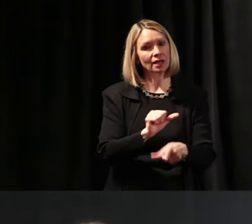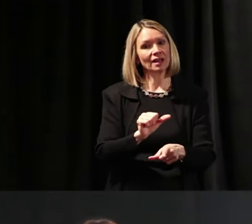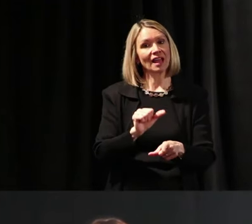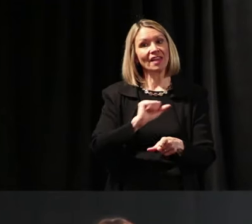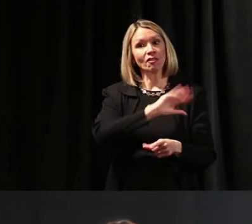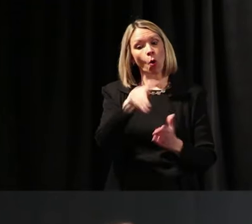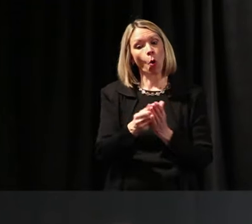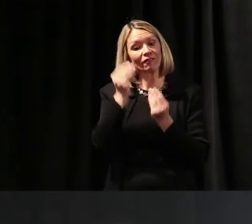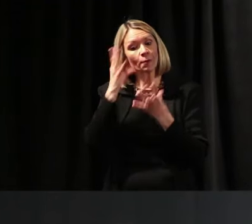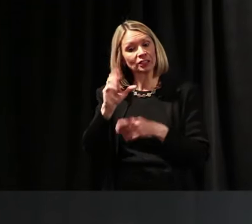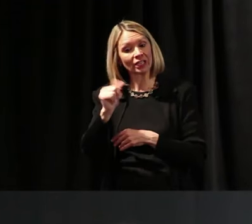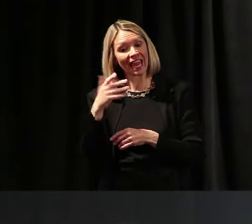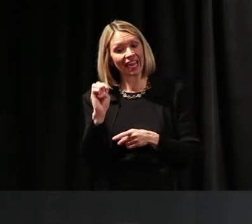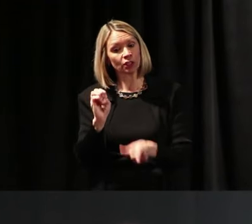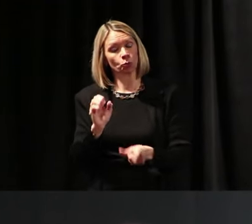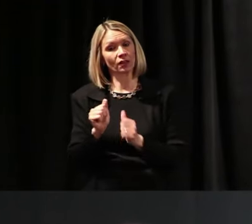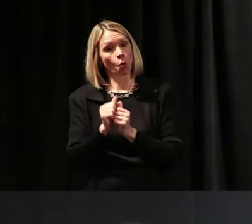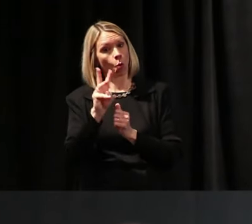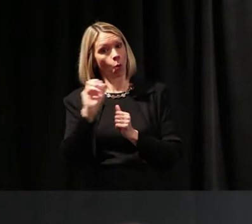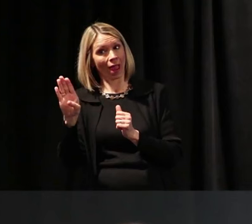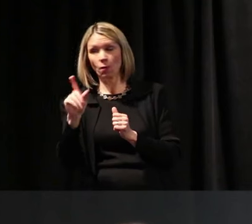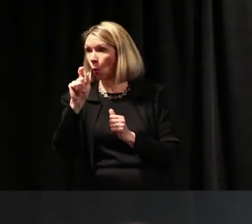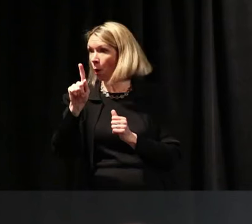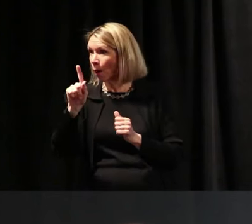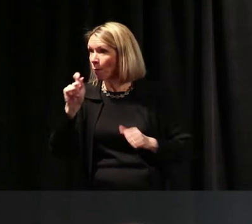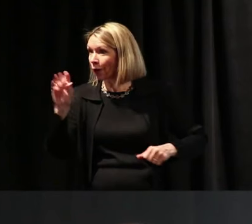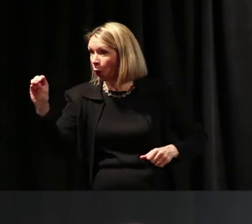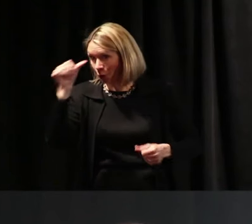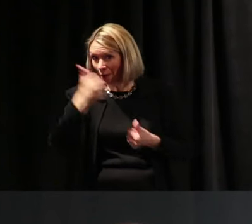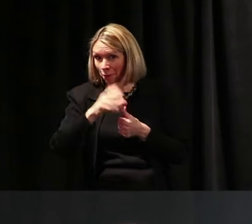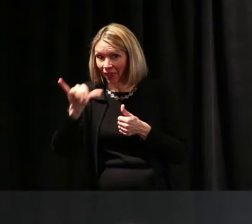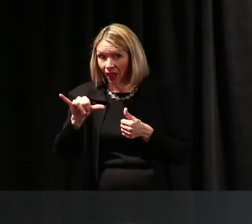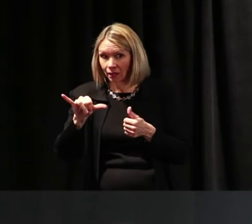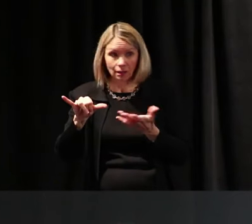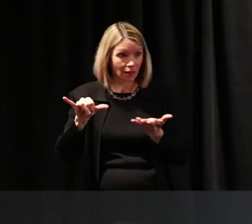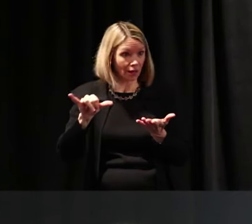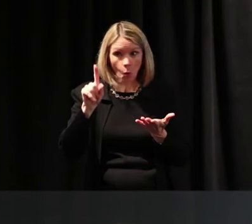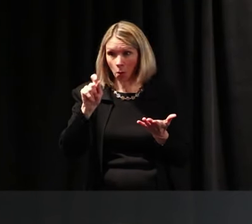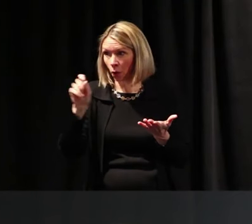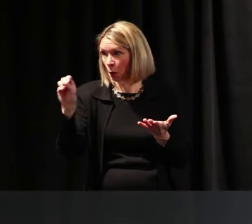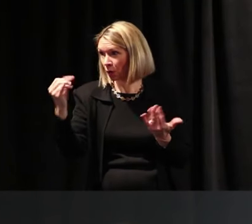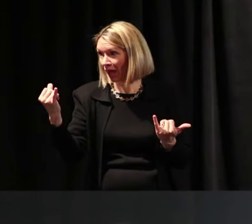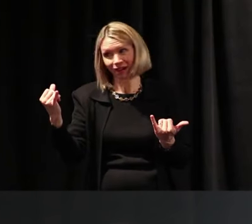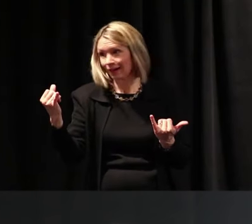with Web 1.0. We don't have 1.0 anymore, we have Web 2.0,